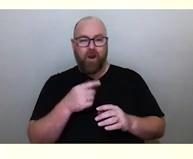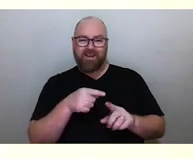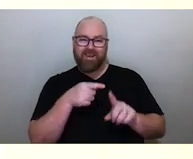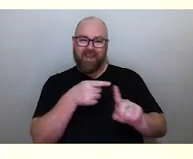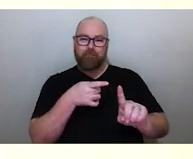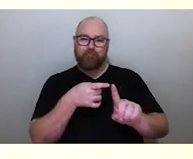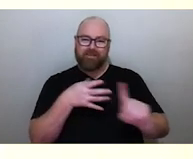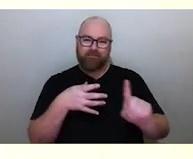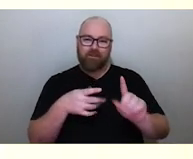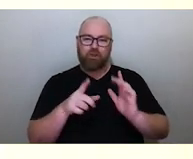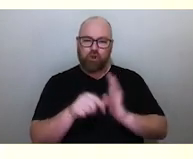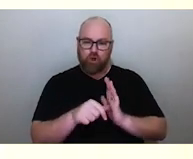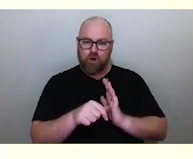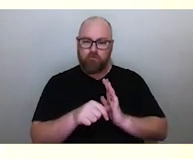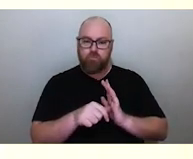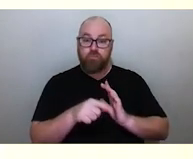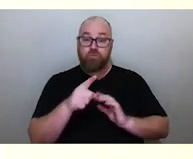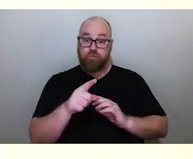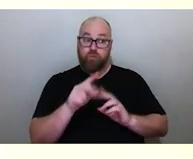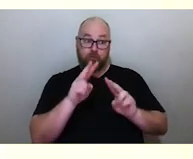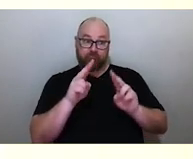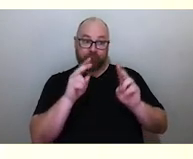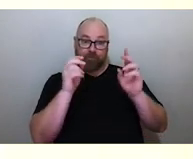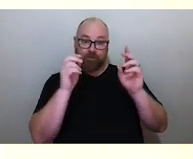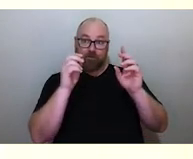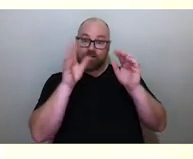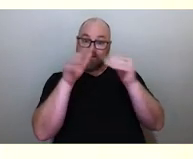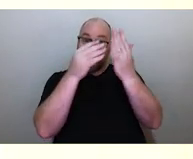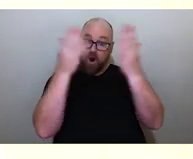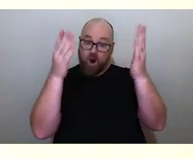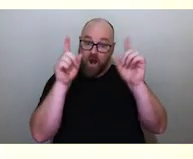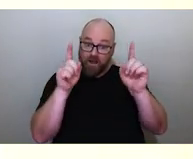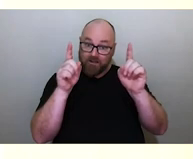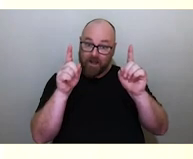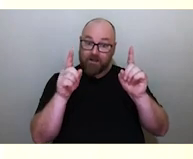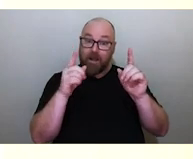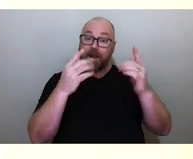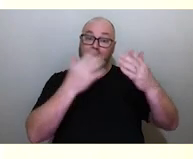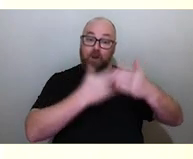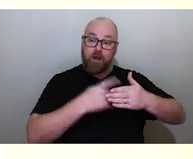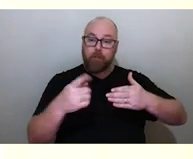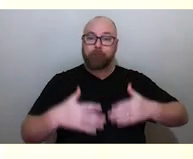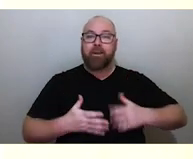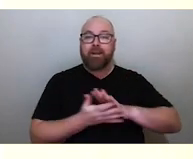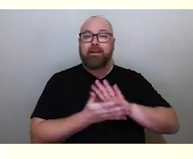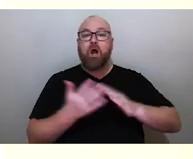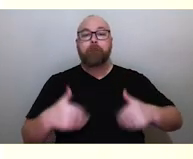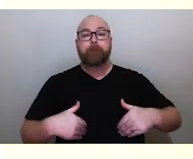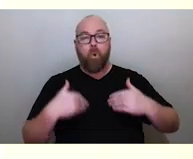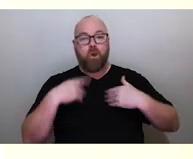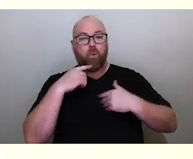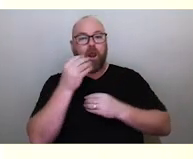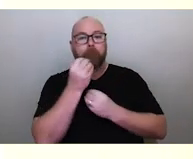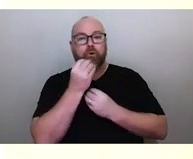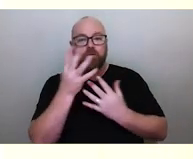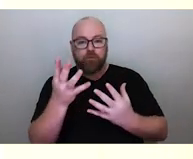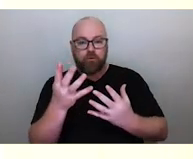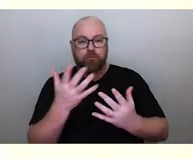If you see the sky like this in the evening, the morning is going to be beautiful. It's because of the way the trade winds are taking the clouds